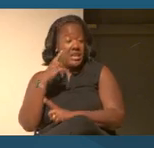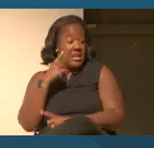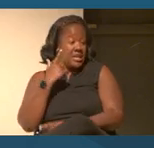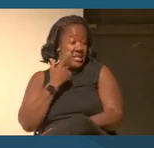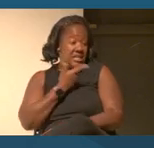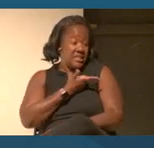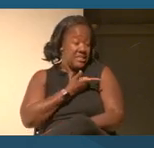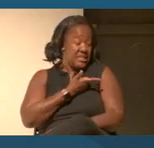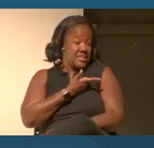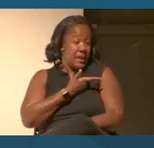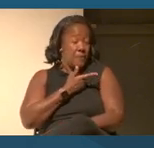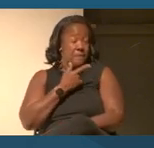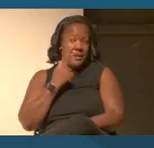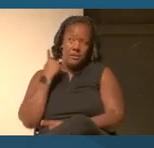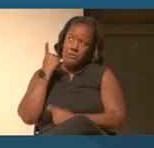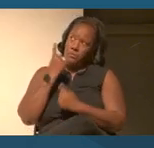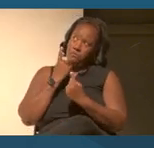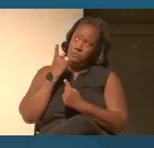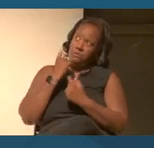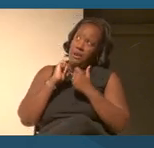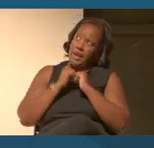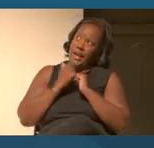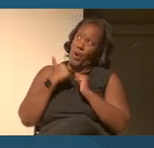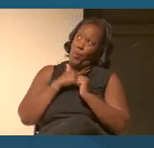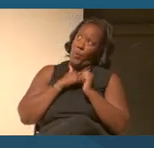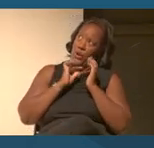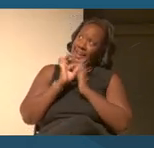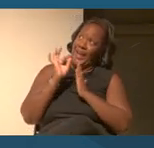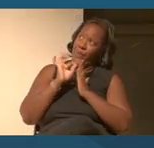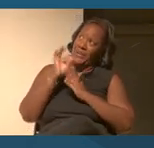question how we're counting or who counts? You don't have to answer that, right?